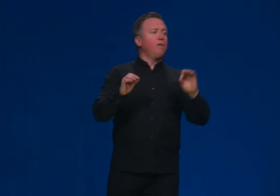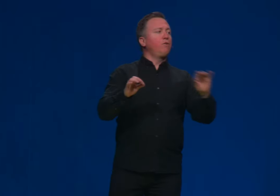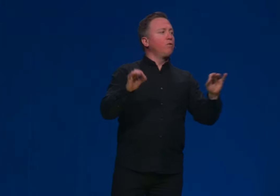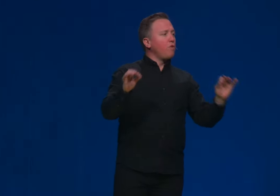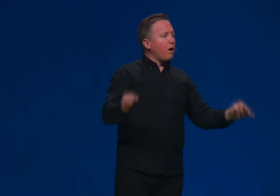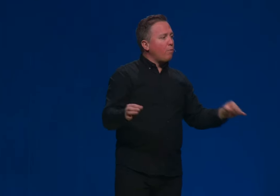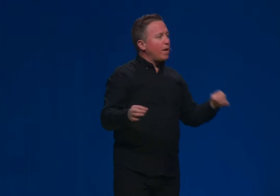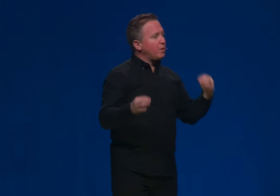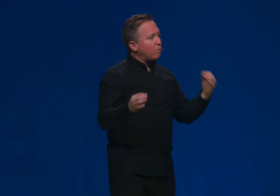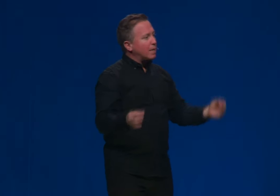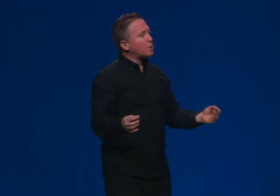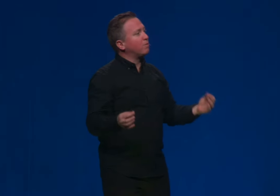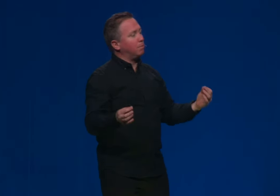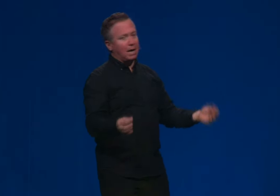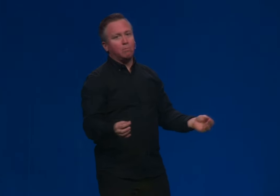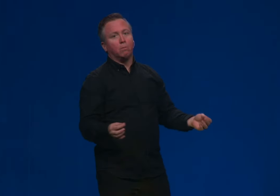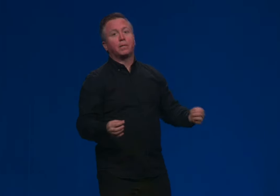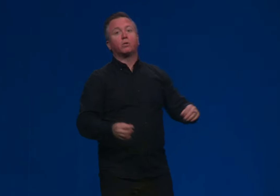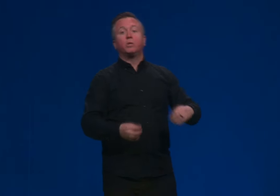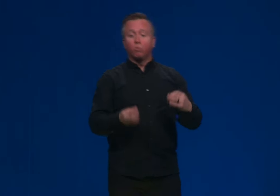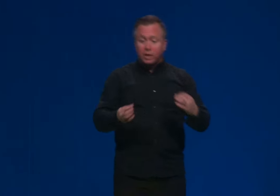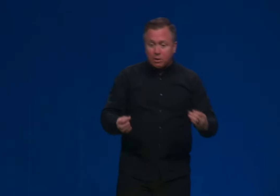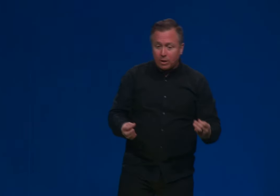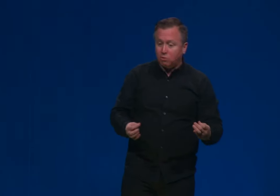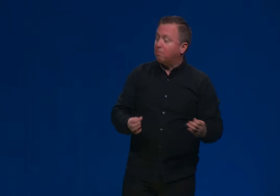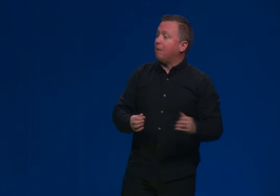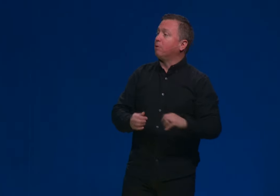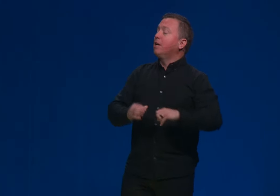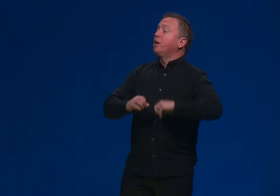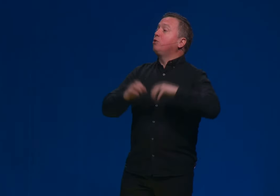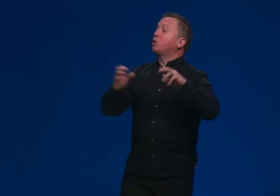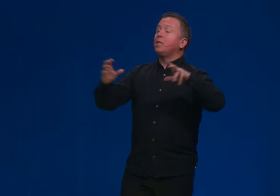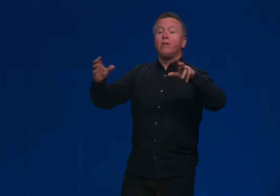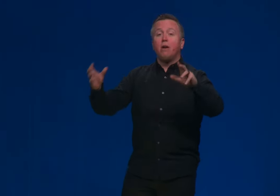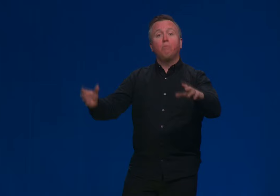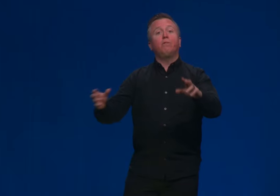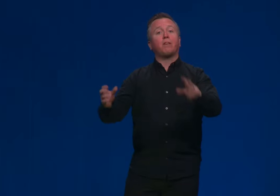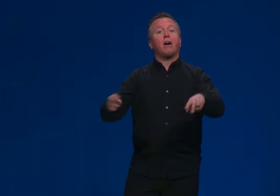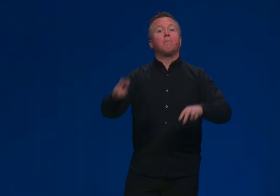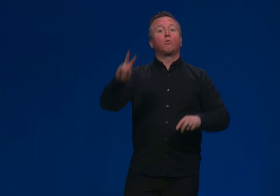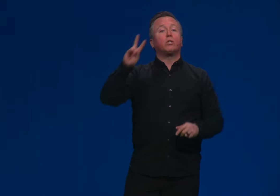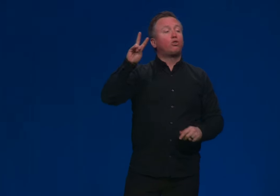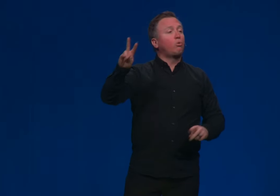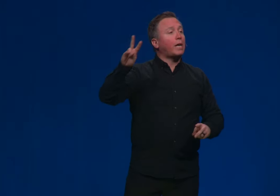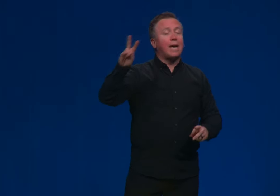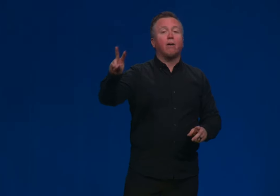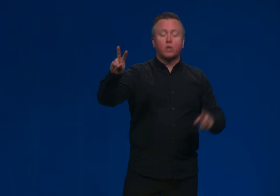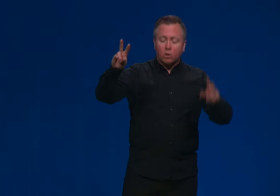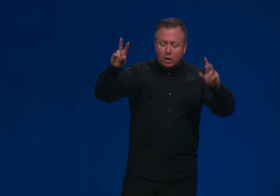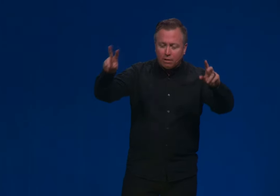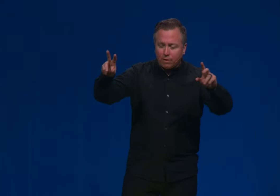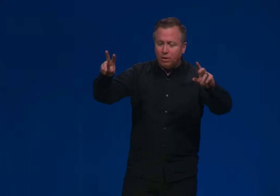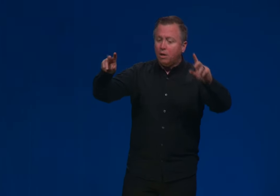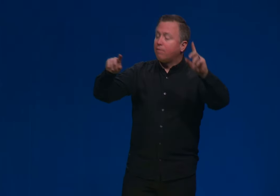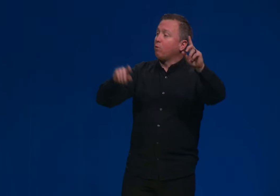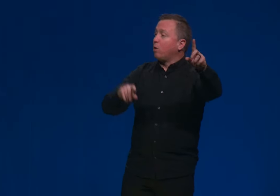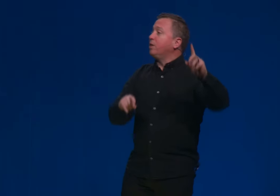if you have not read the rest of the Bible, because when you read the rest of the Bible, you see a number of times where two accounts are given for one